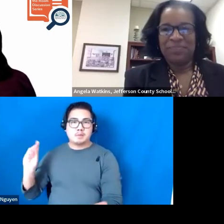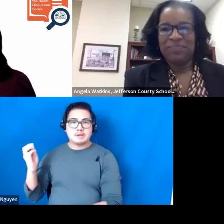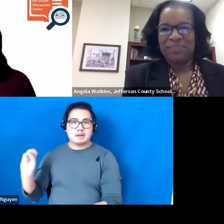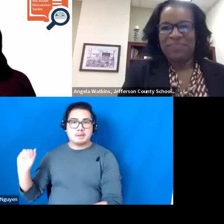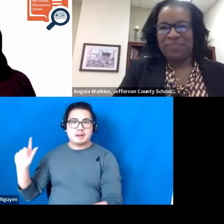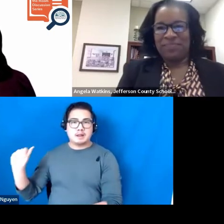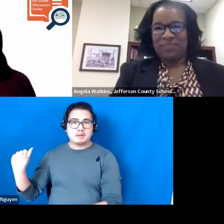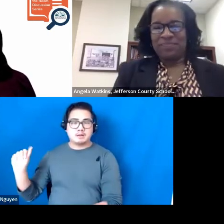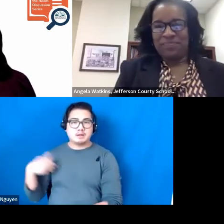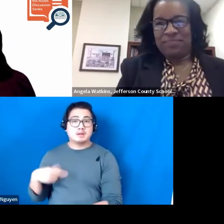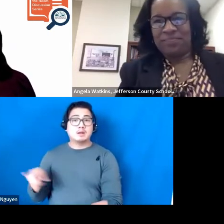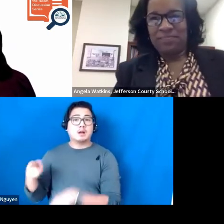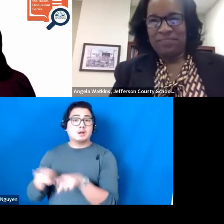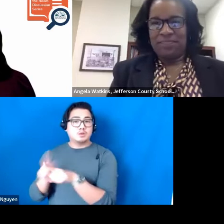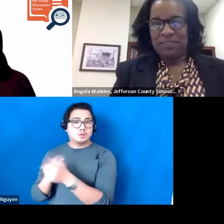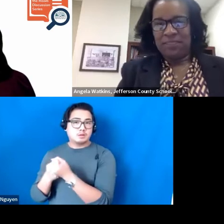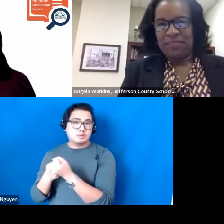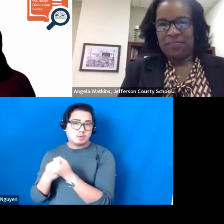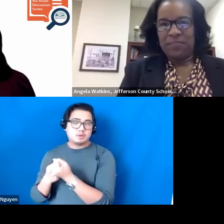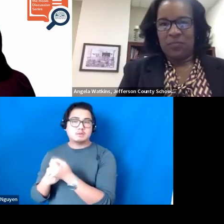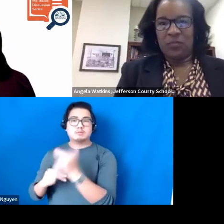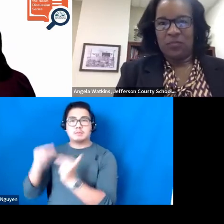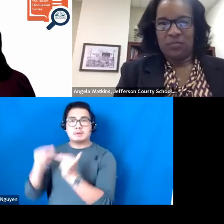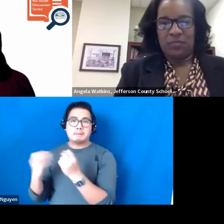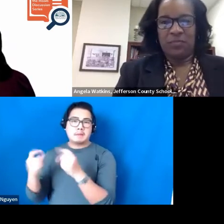Which includes supporting and building the Multi-Tiered Systems of Support.